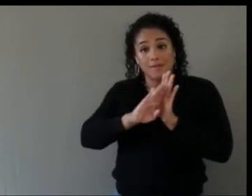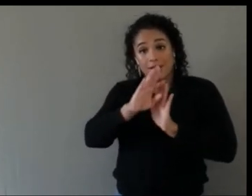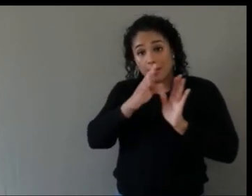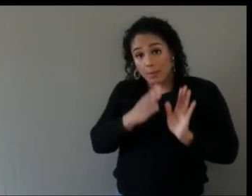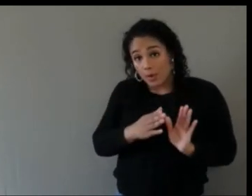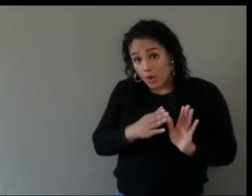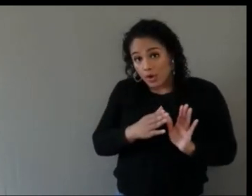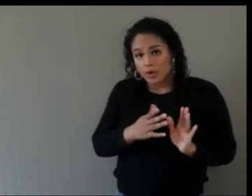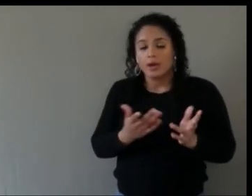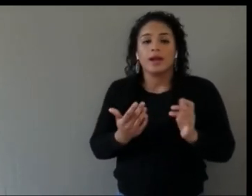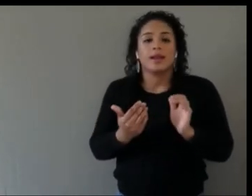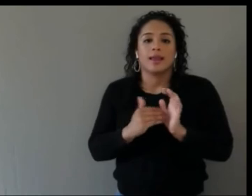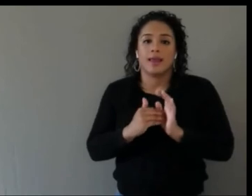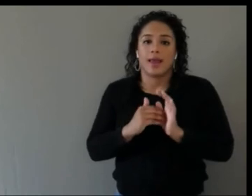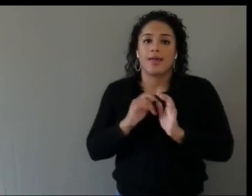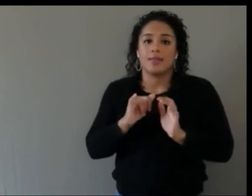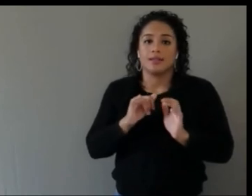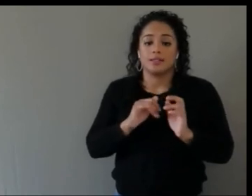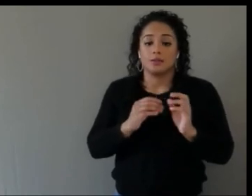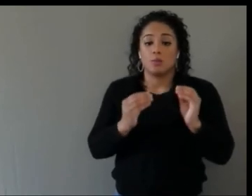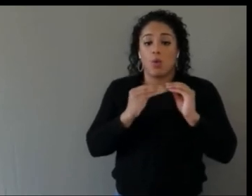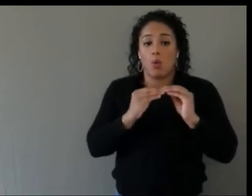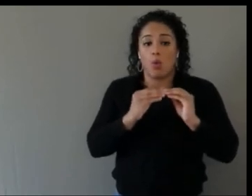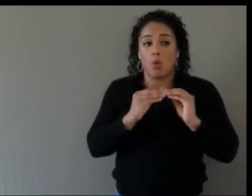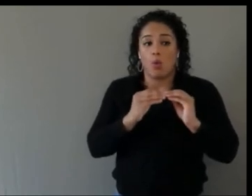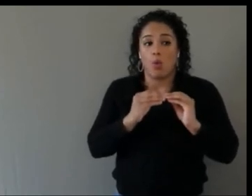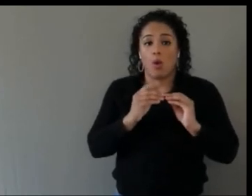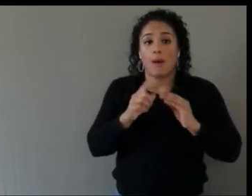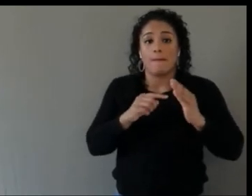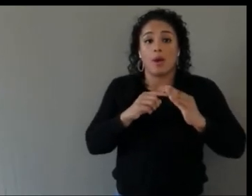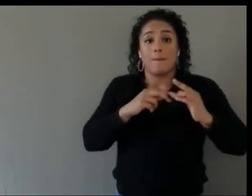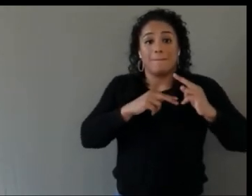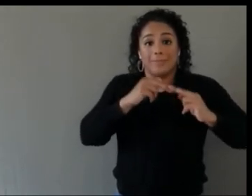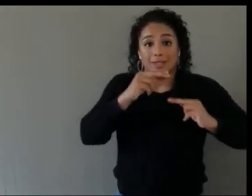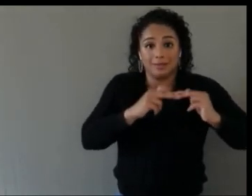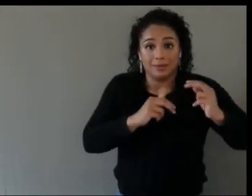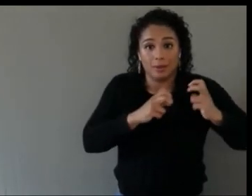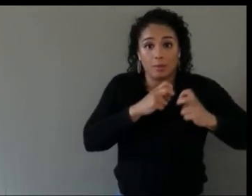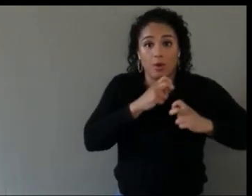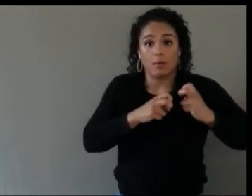the building problem, this goes into like, you know, focusing on, just like if you can